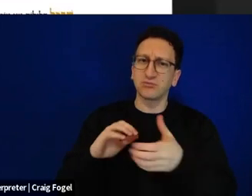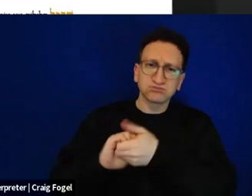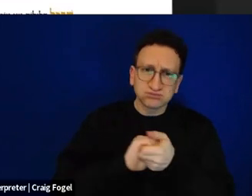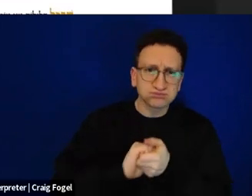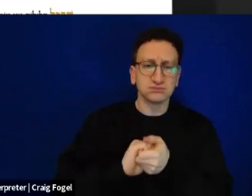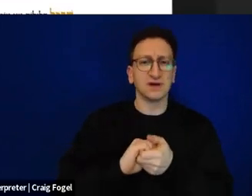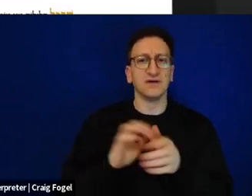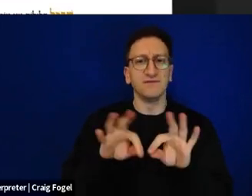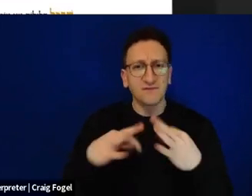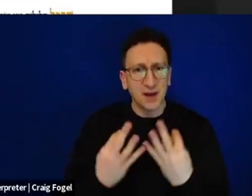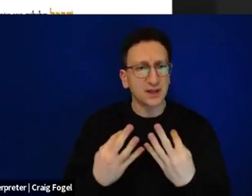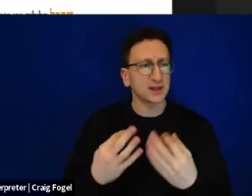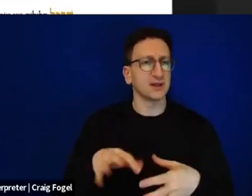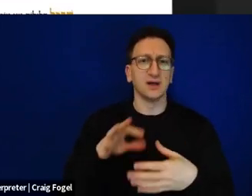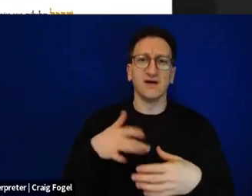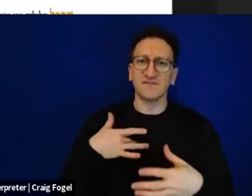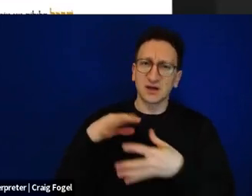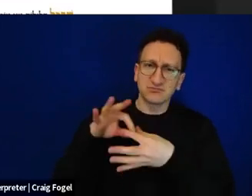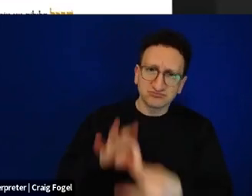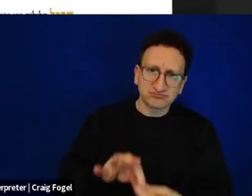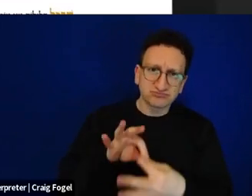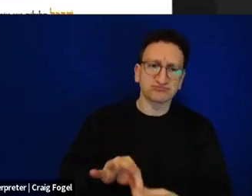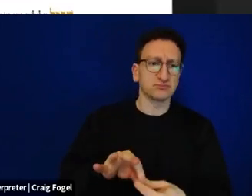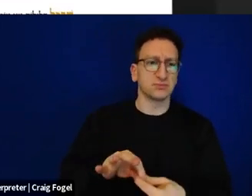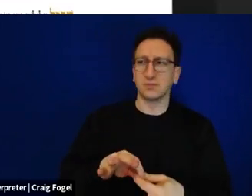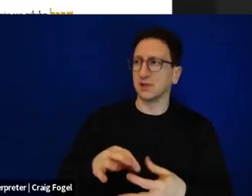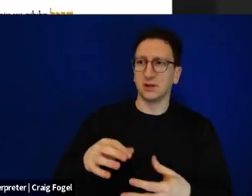but also a night of connection with what the last half year has been in the Jewish world